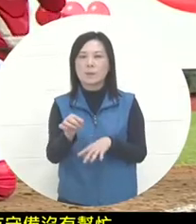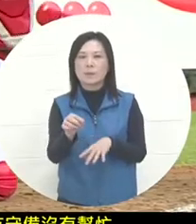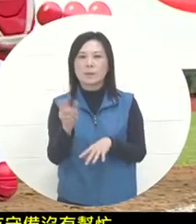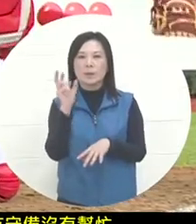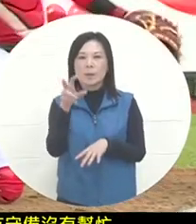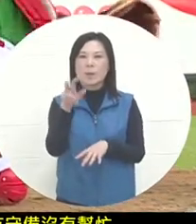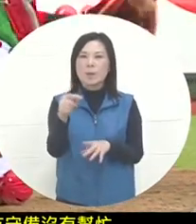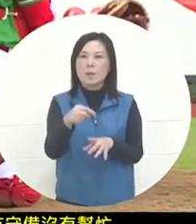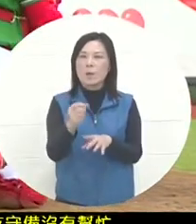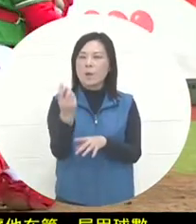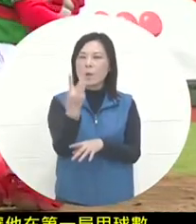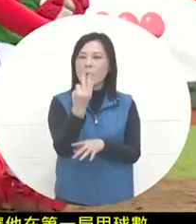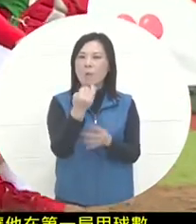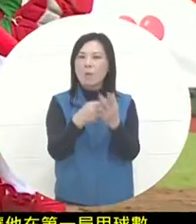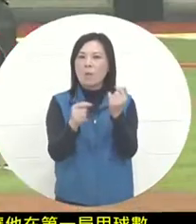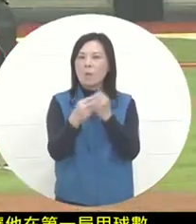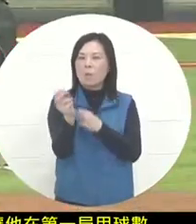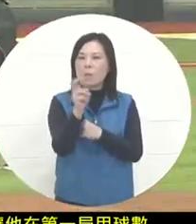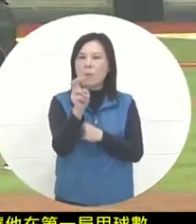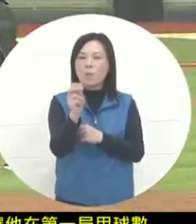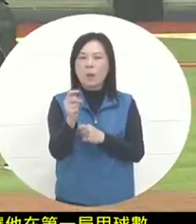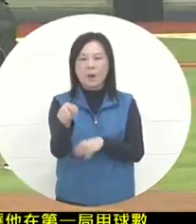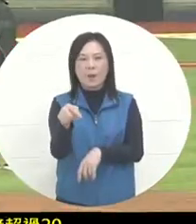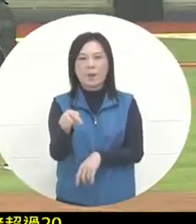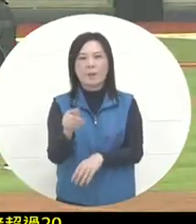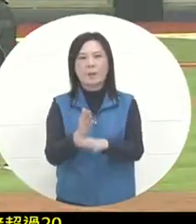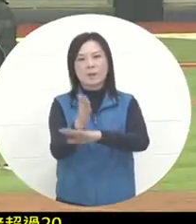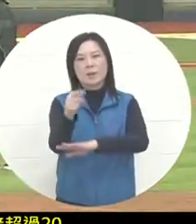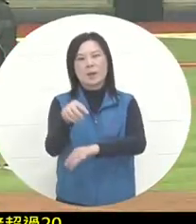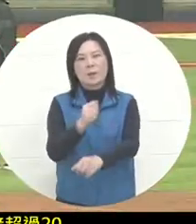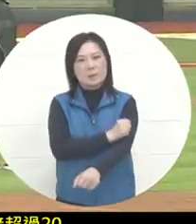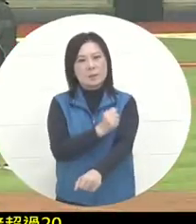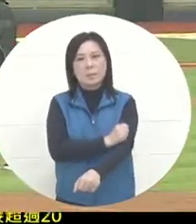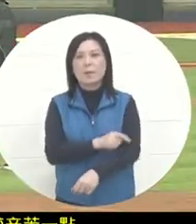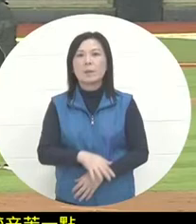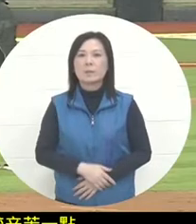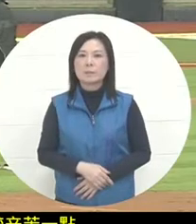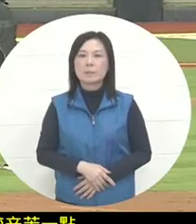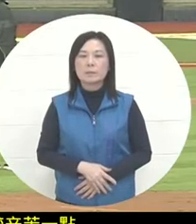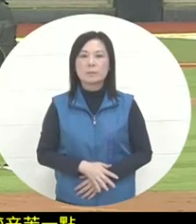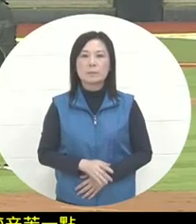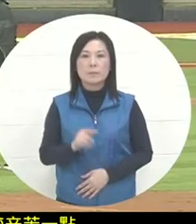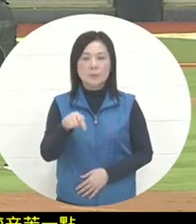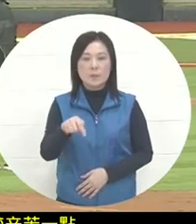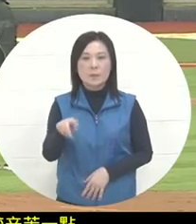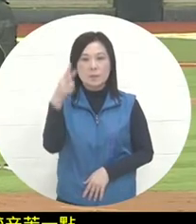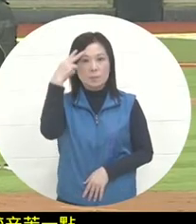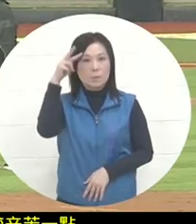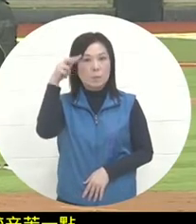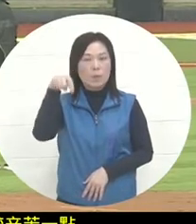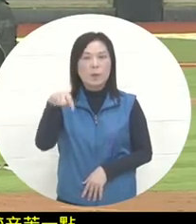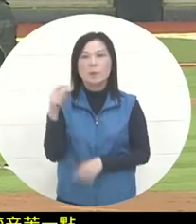It was a bit hard and a pity. Otherwise , this is also the situation that Mexico has shown in